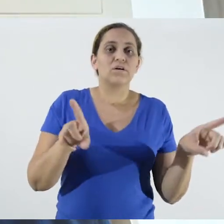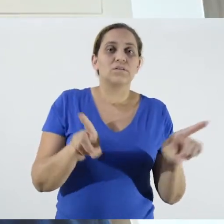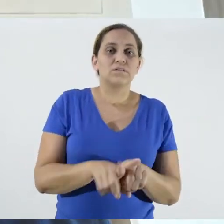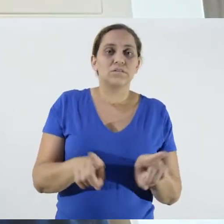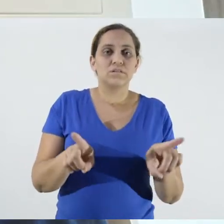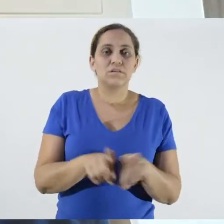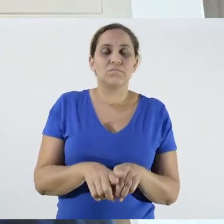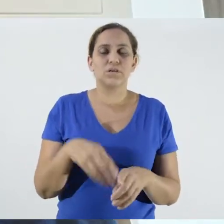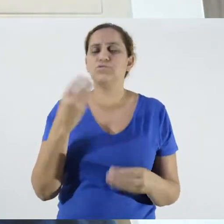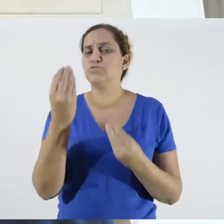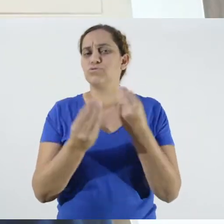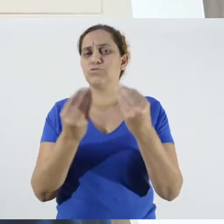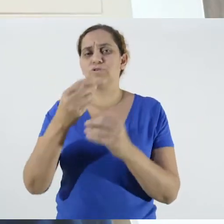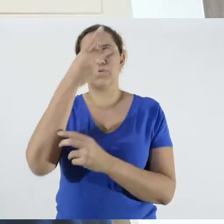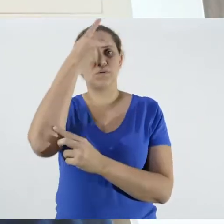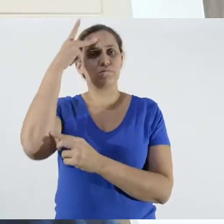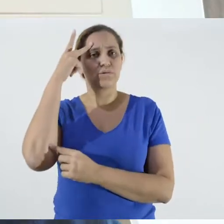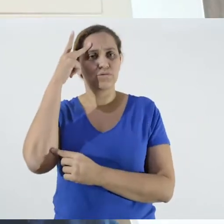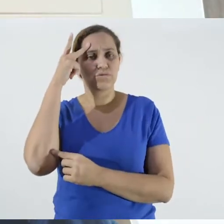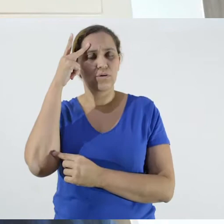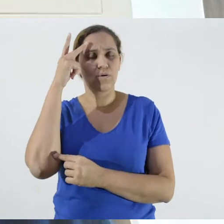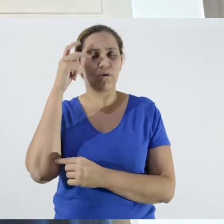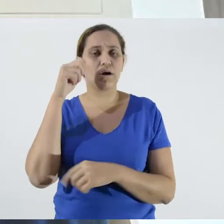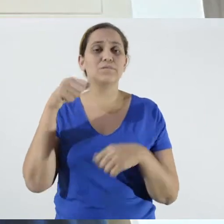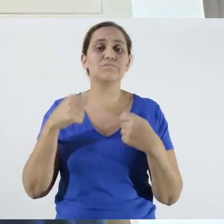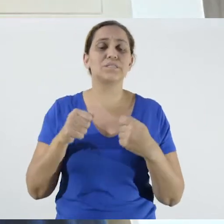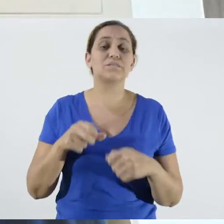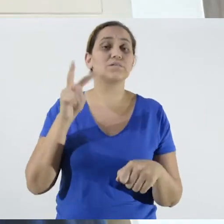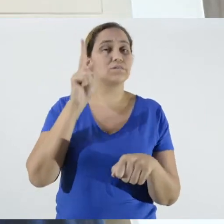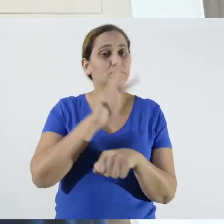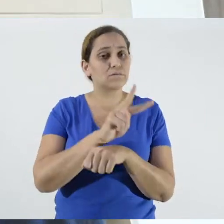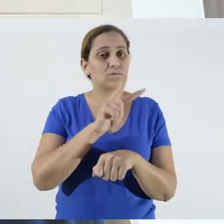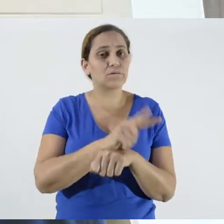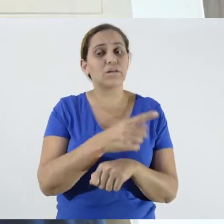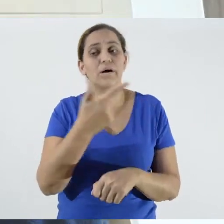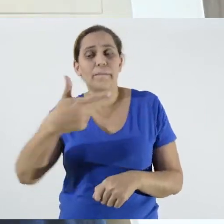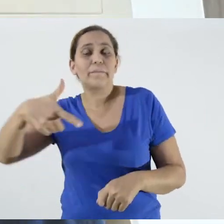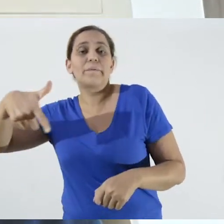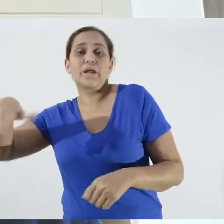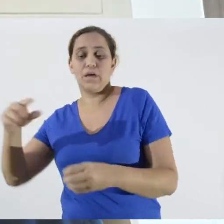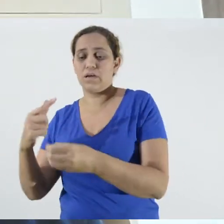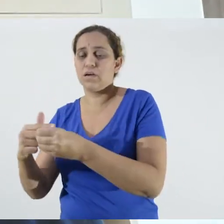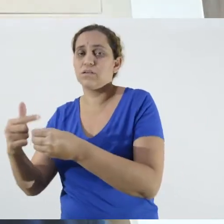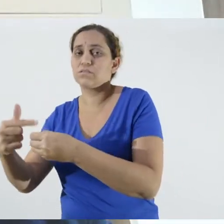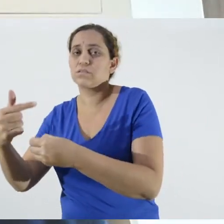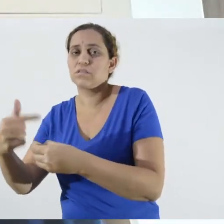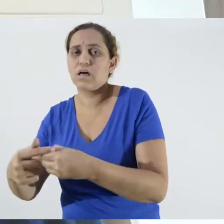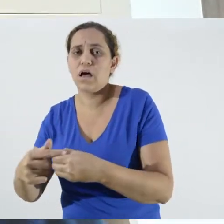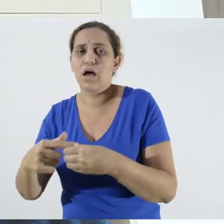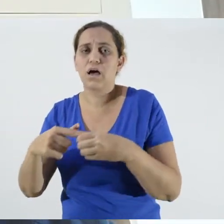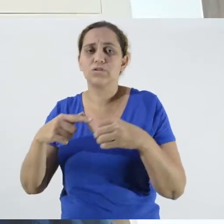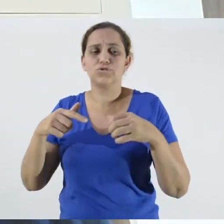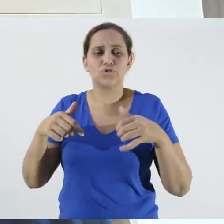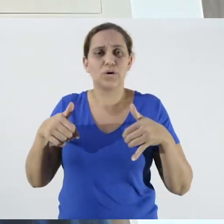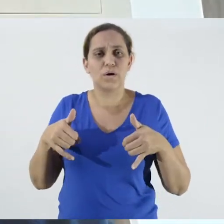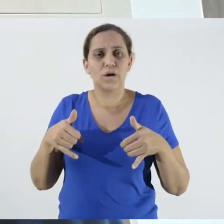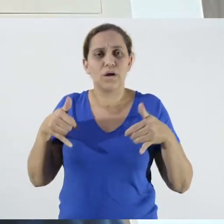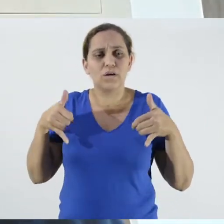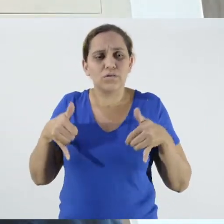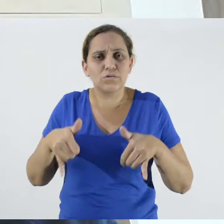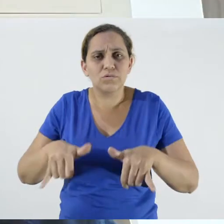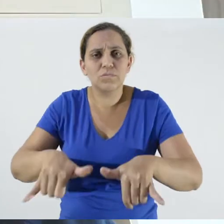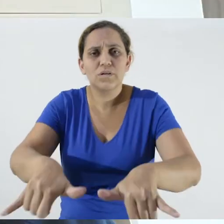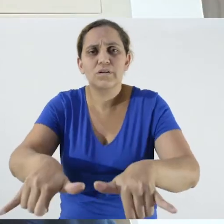you must protect themselves when they go to the city, to the market, so